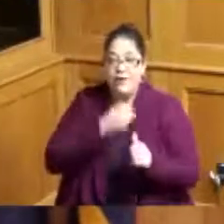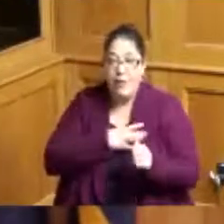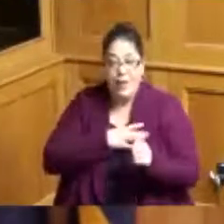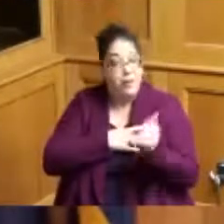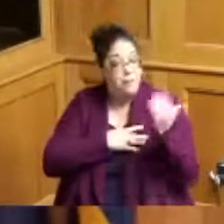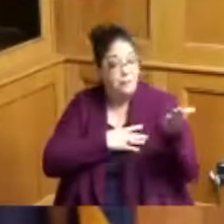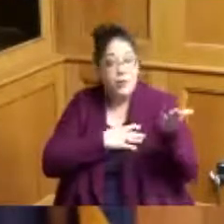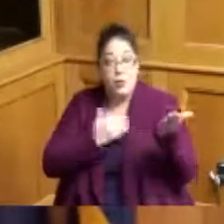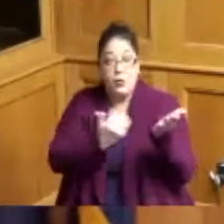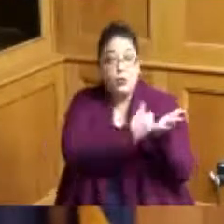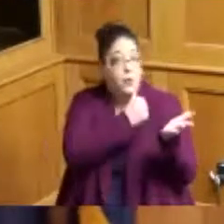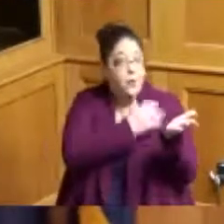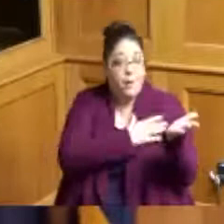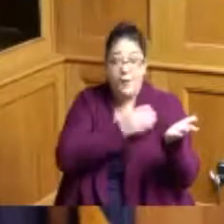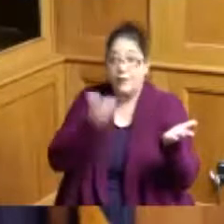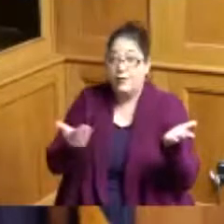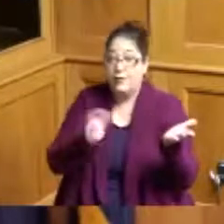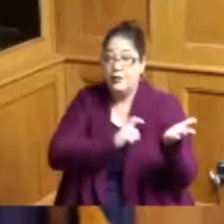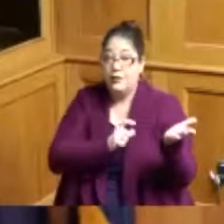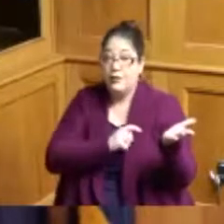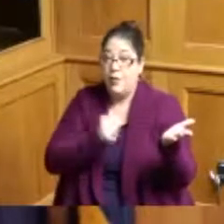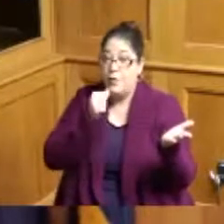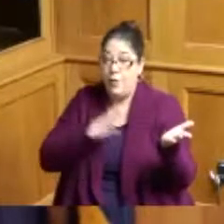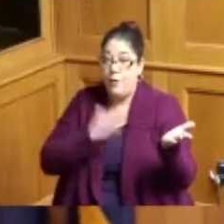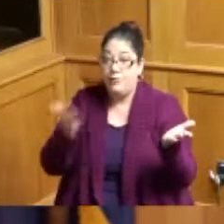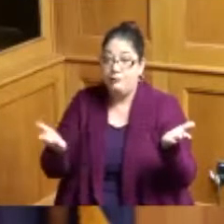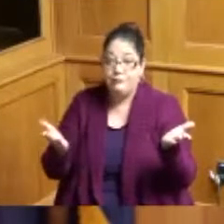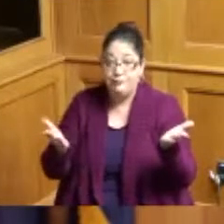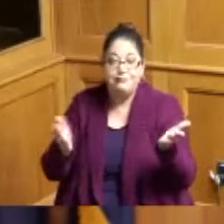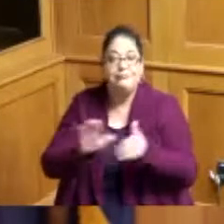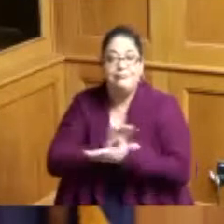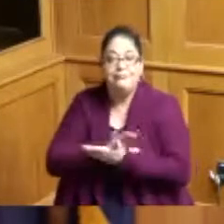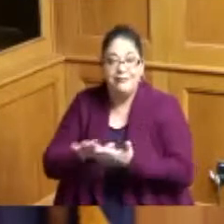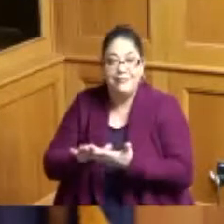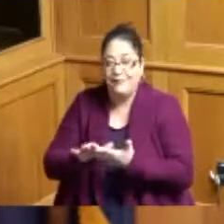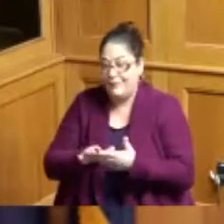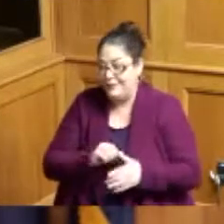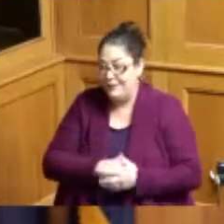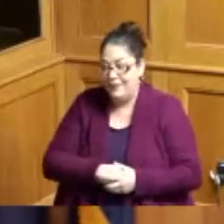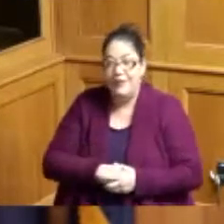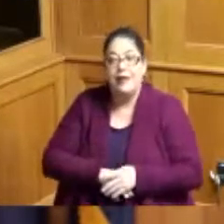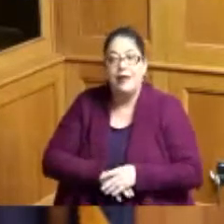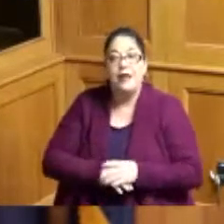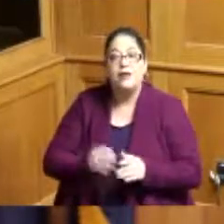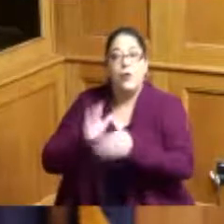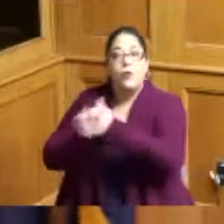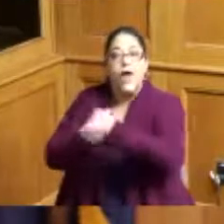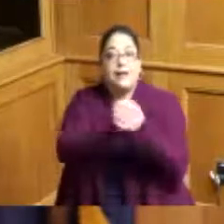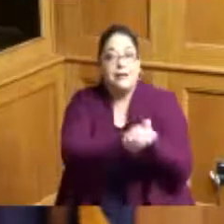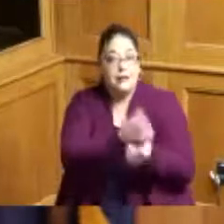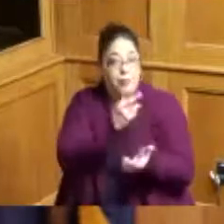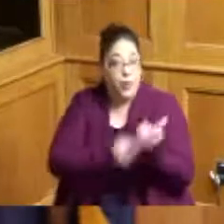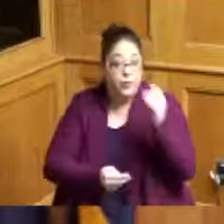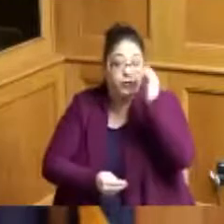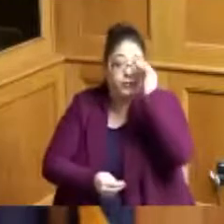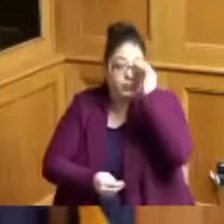town we're excited about that so congratulations to to both of them and then lastly the Cincinnati